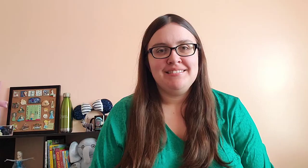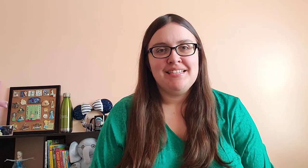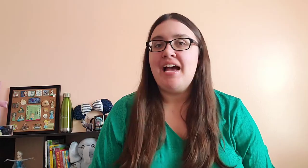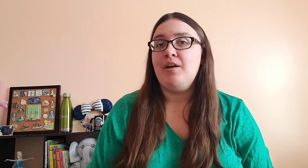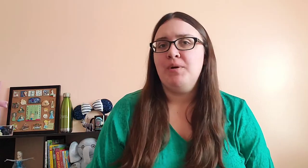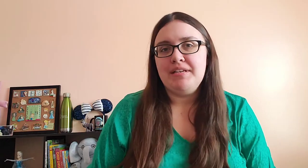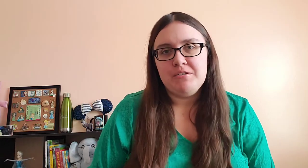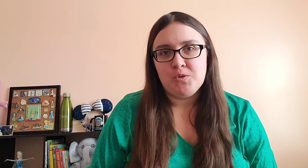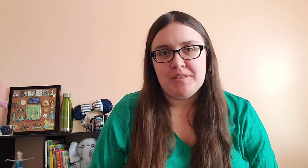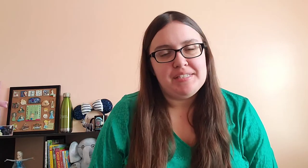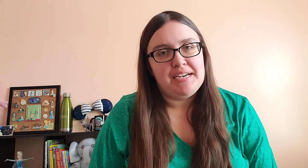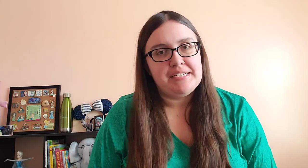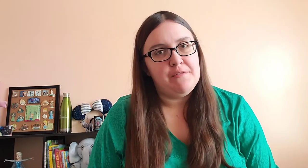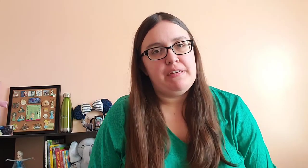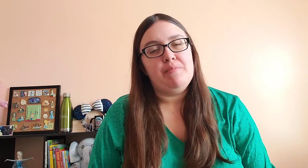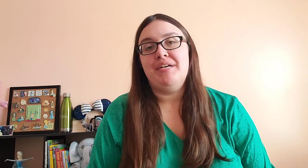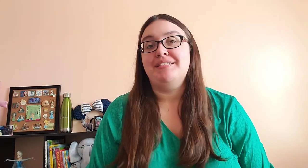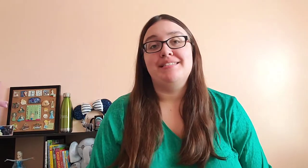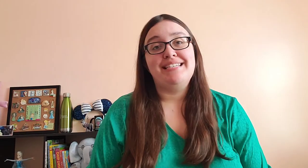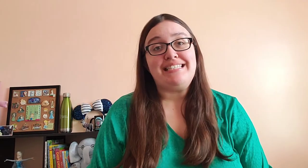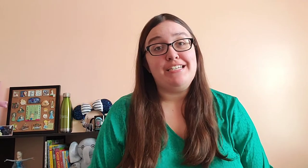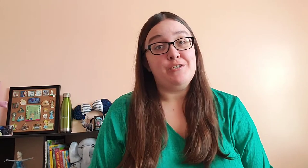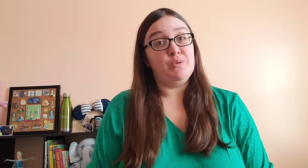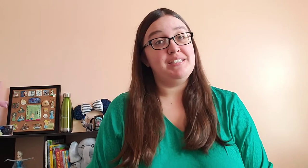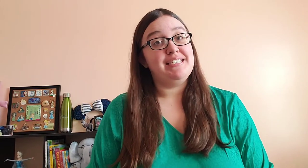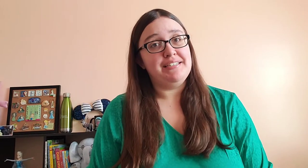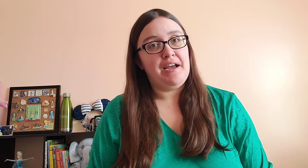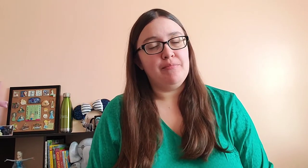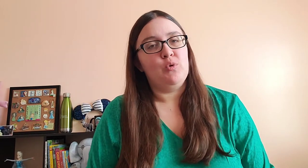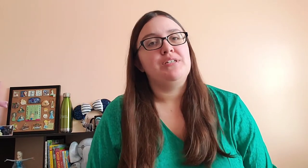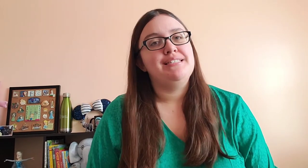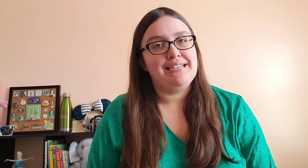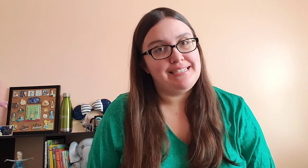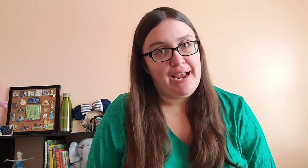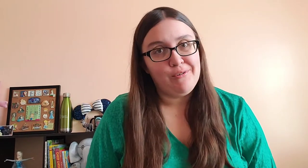I really enjoyed this activity because it's easy to do standing up or sitting down.